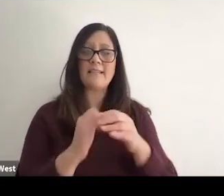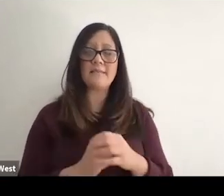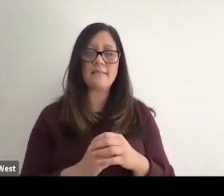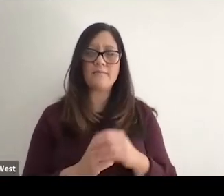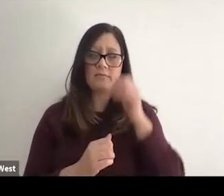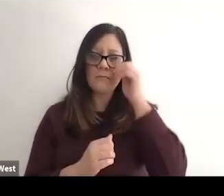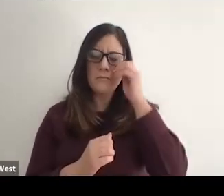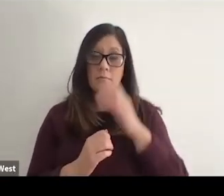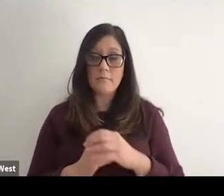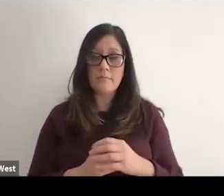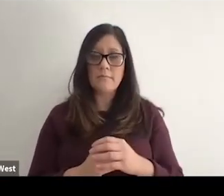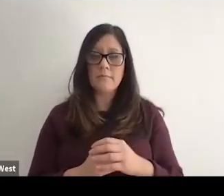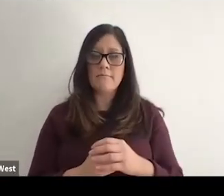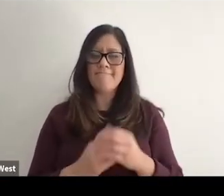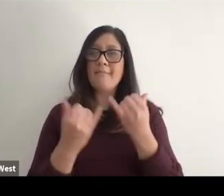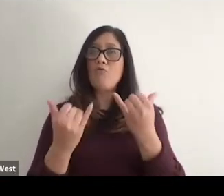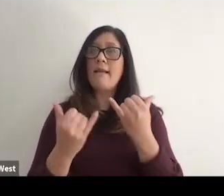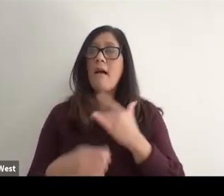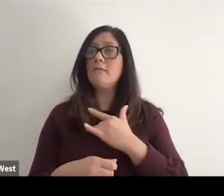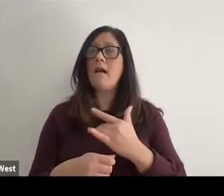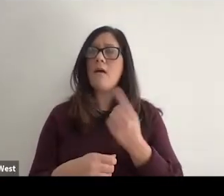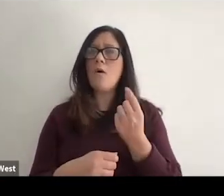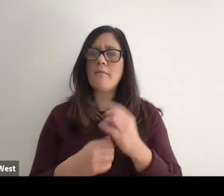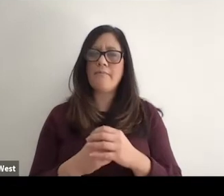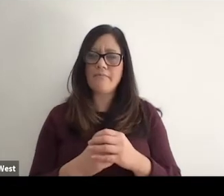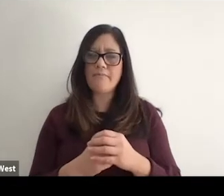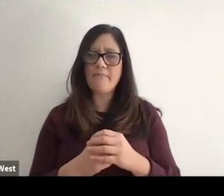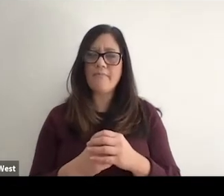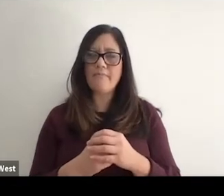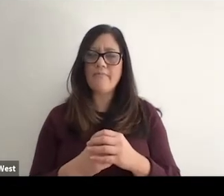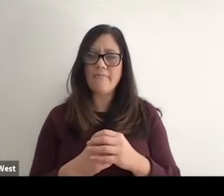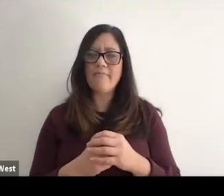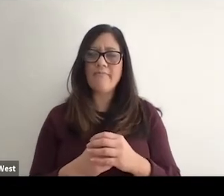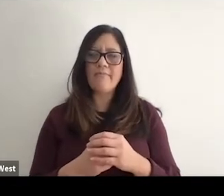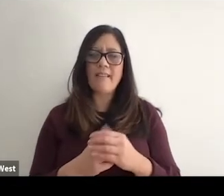Right now the norm is that you know there are, of course many fantastic programs